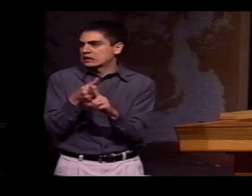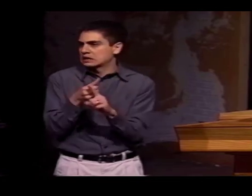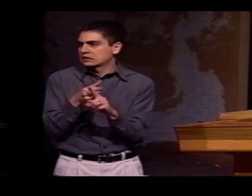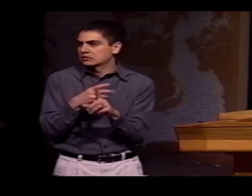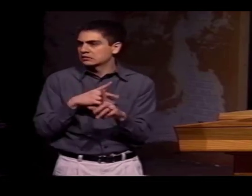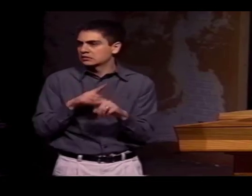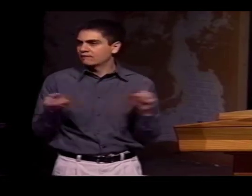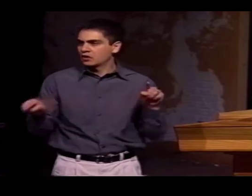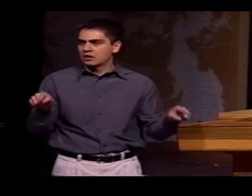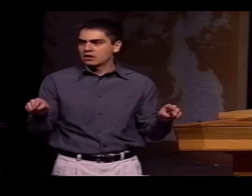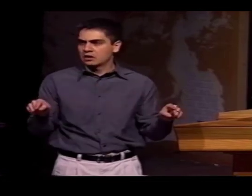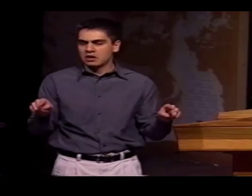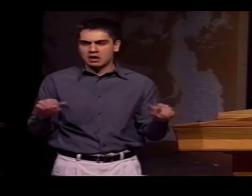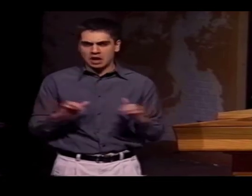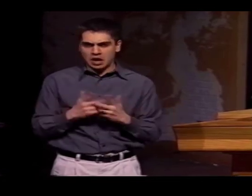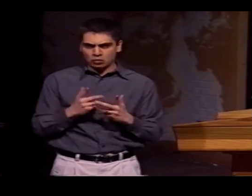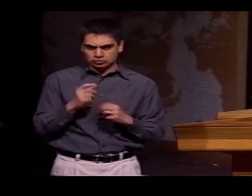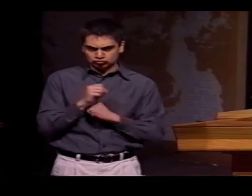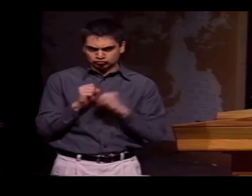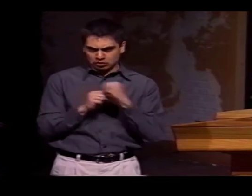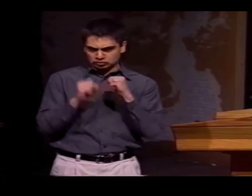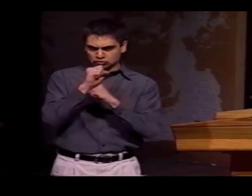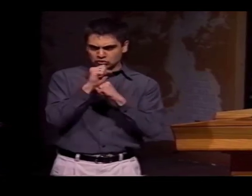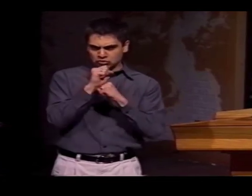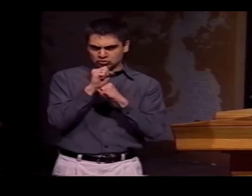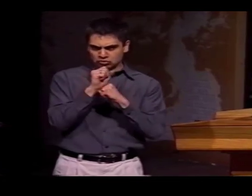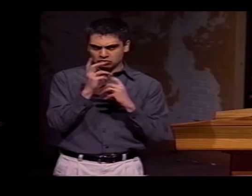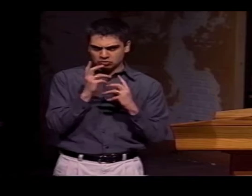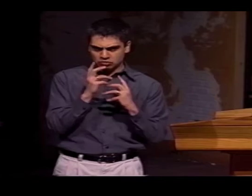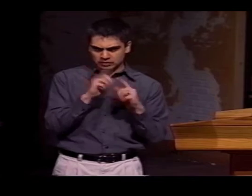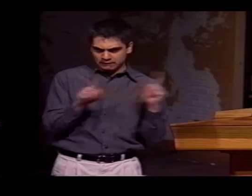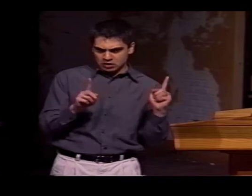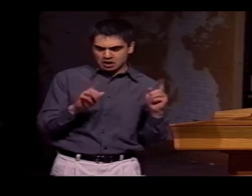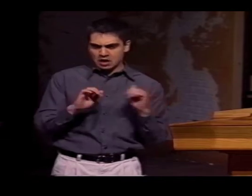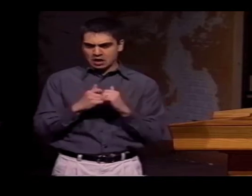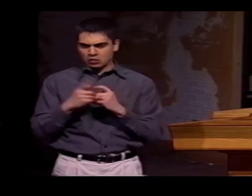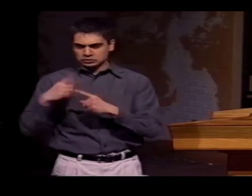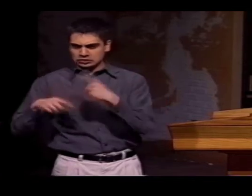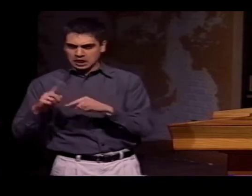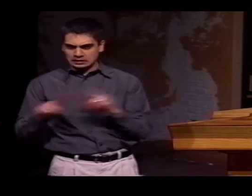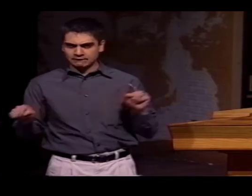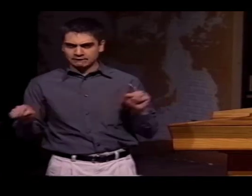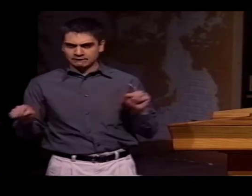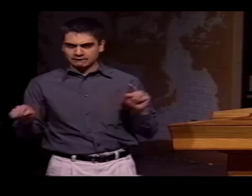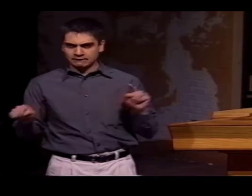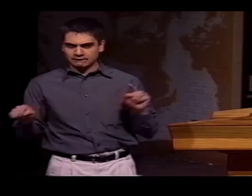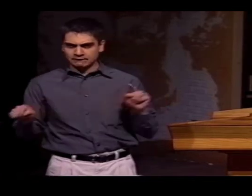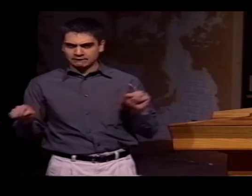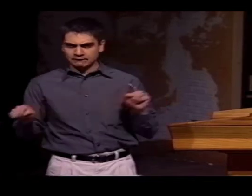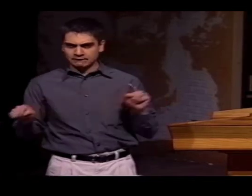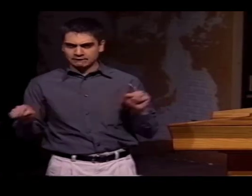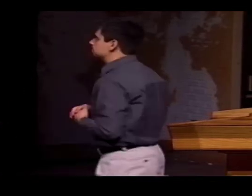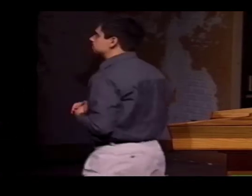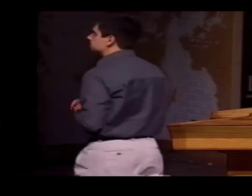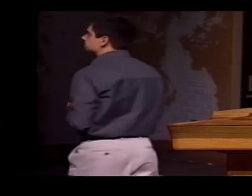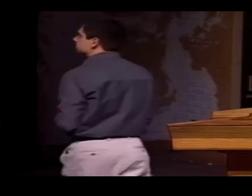LEXICAL MEANS THE WORDS, THE SPECIFIC WORDS THAT ARE USED. SO WE'RE TALKING ABOUT HOW THE SIGNS THEMSELVES ARE DIFFERENT